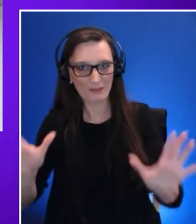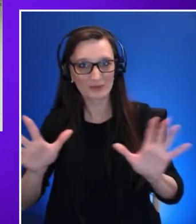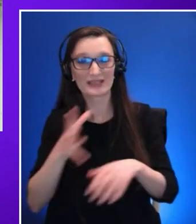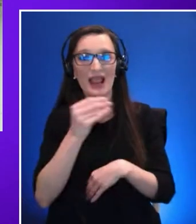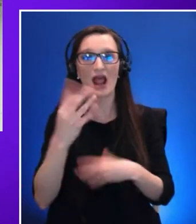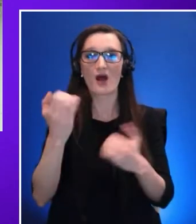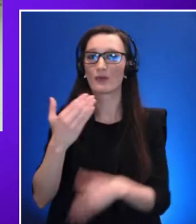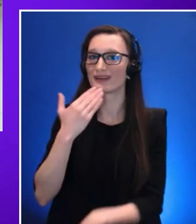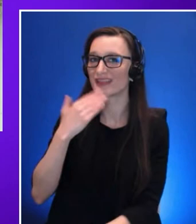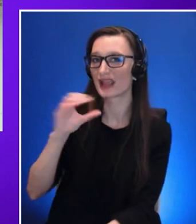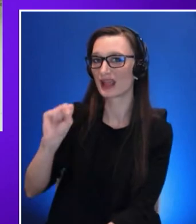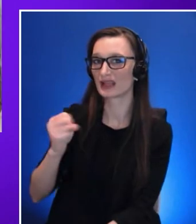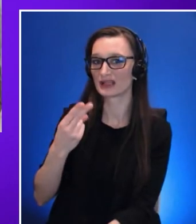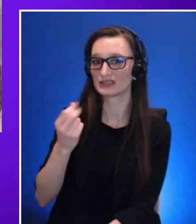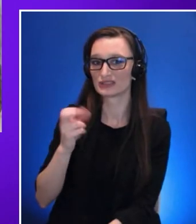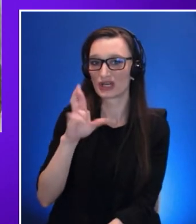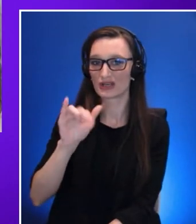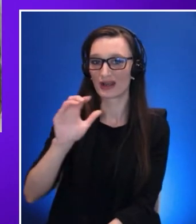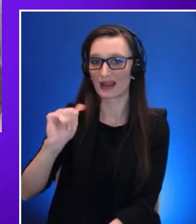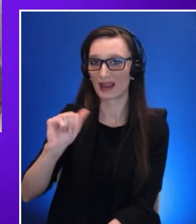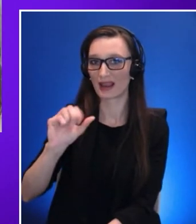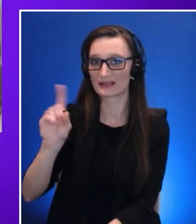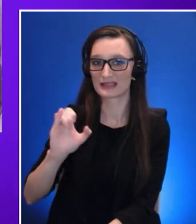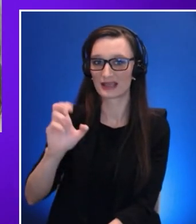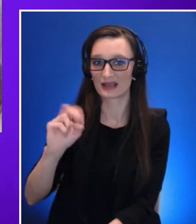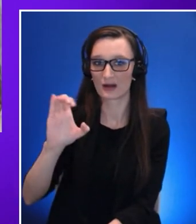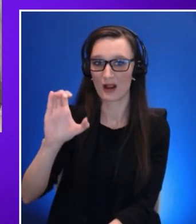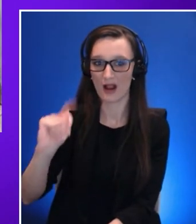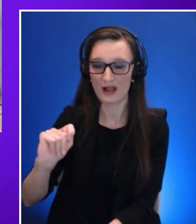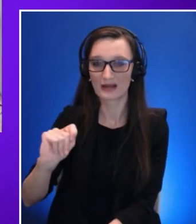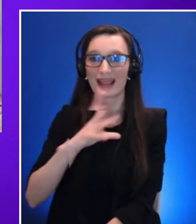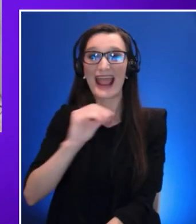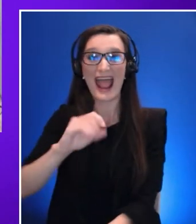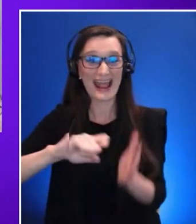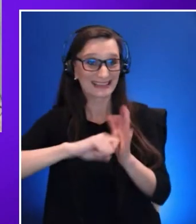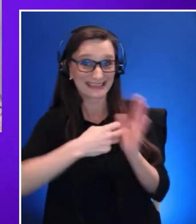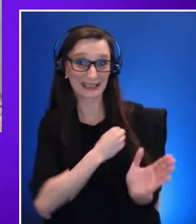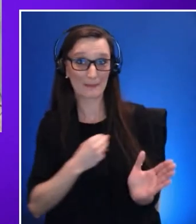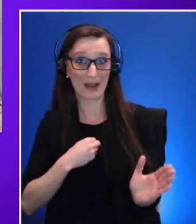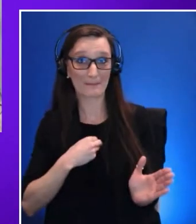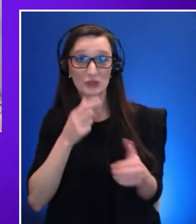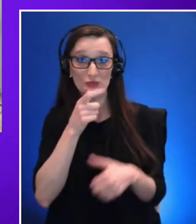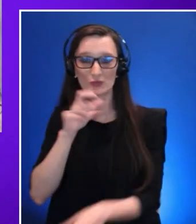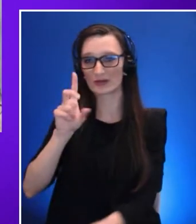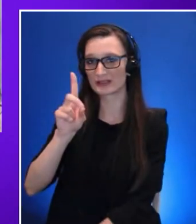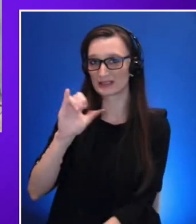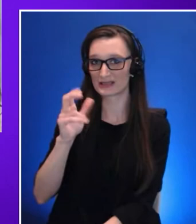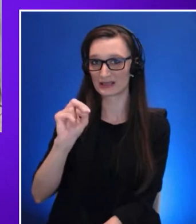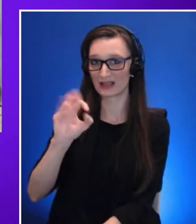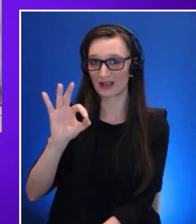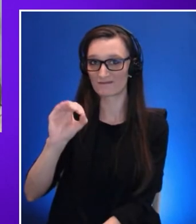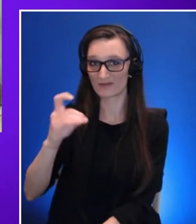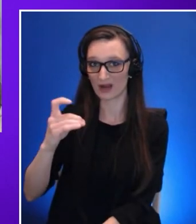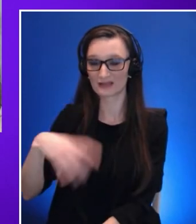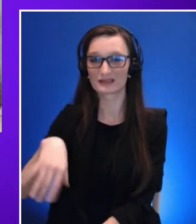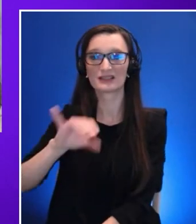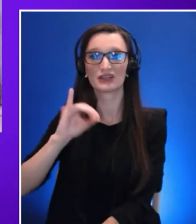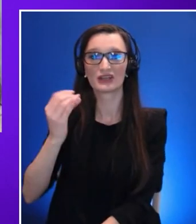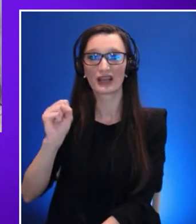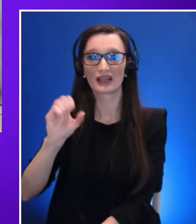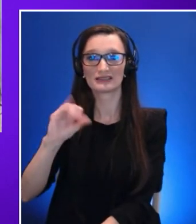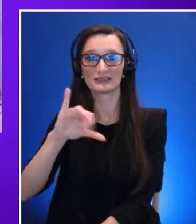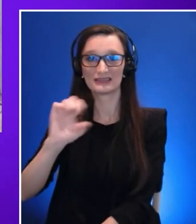the key members of the planning team, Dylan Fox, Jessie Taft, Bill Curtis-Davidson, Ashley Coffey,